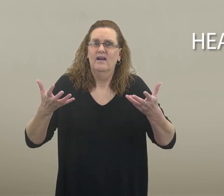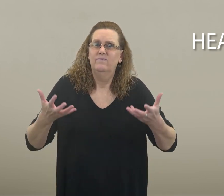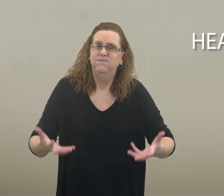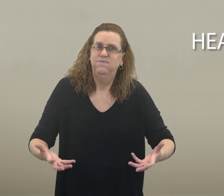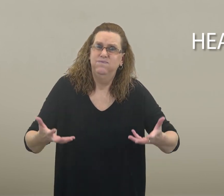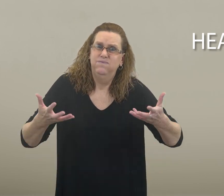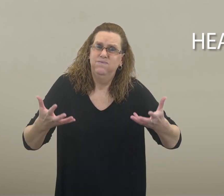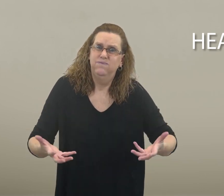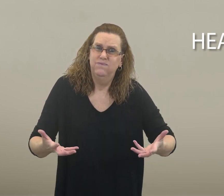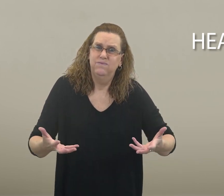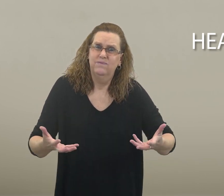heavy